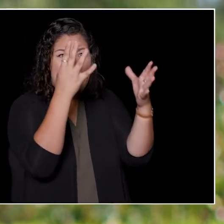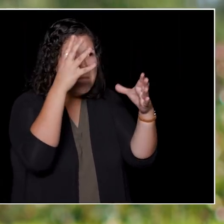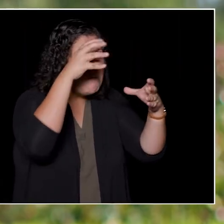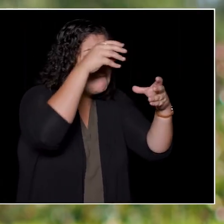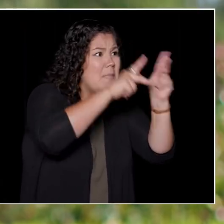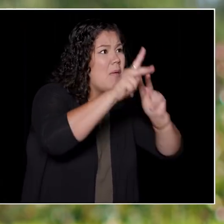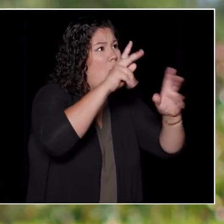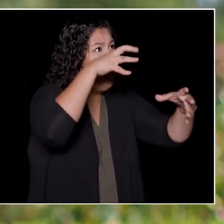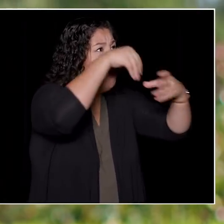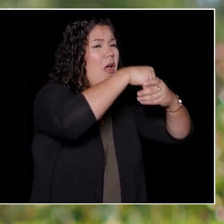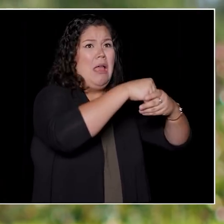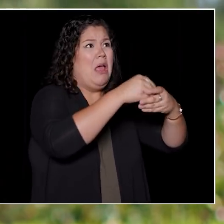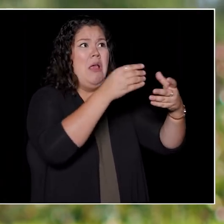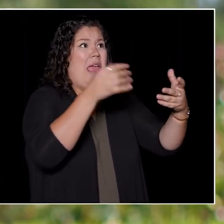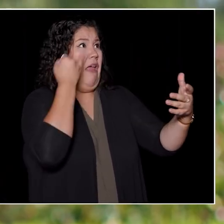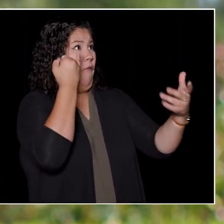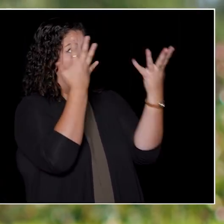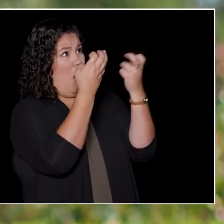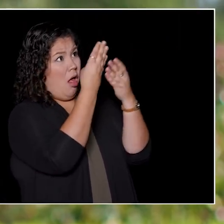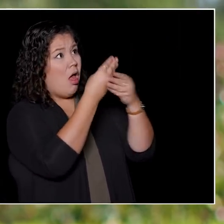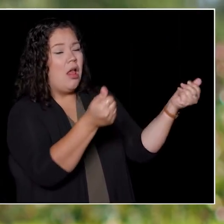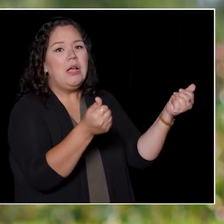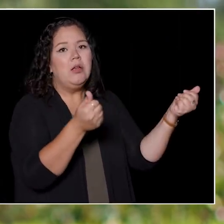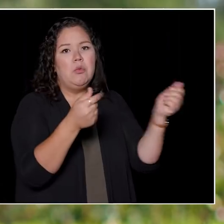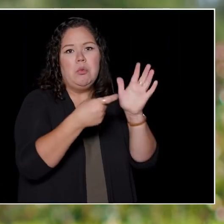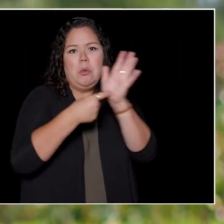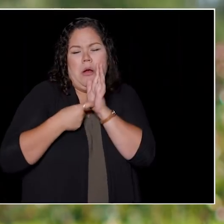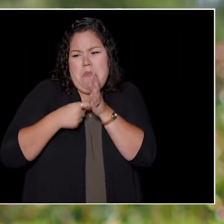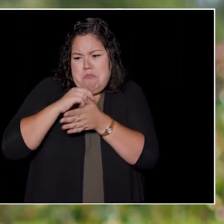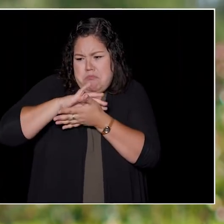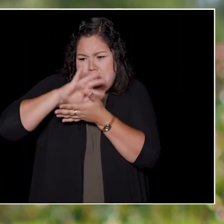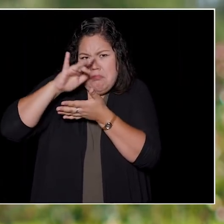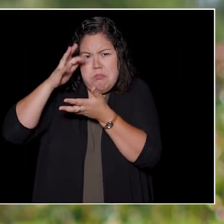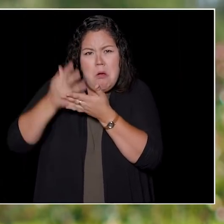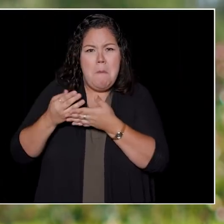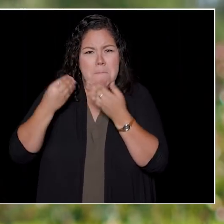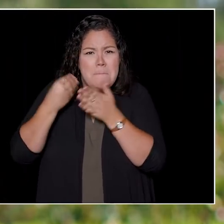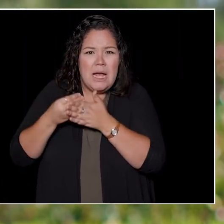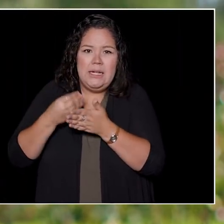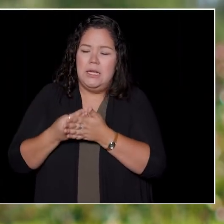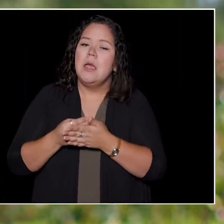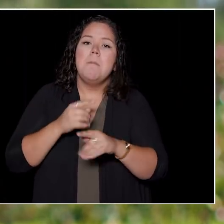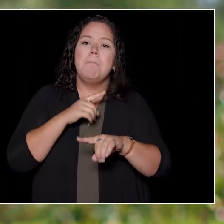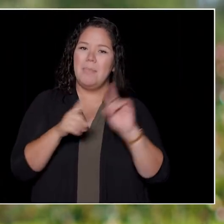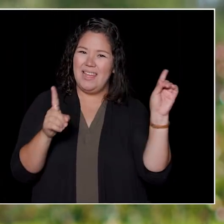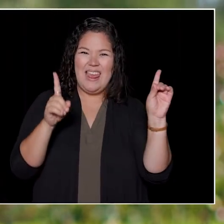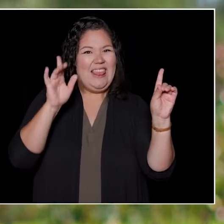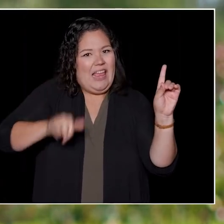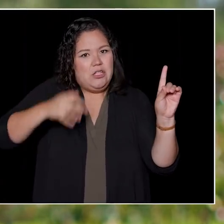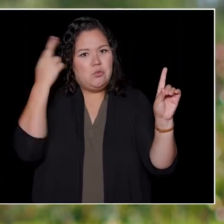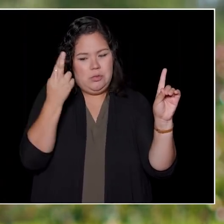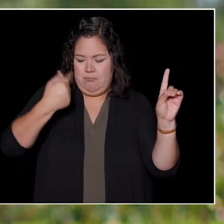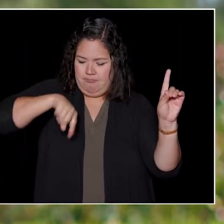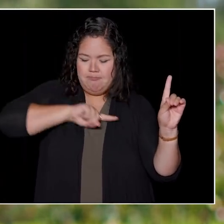and require billions of dollars. Yet, this is why we